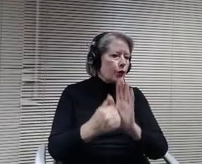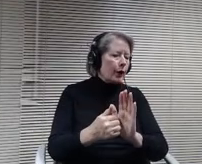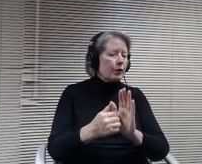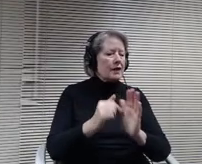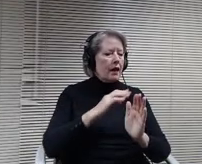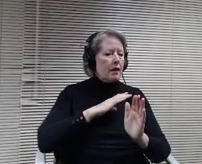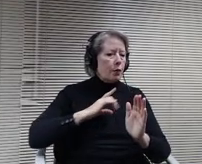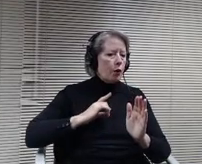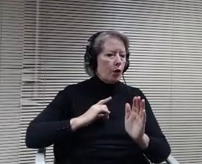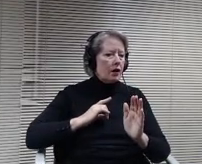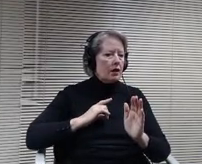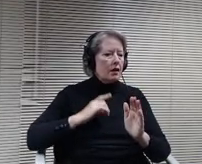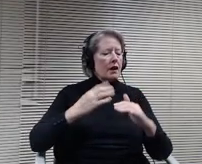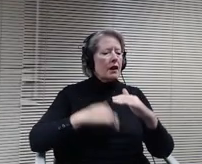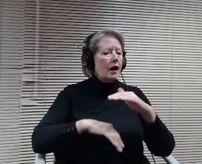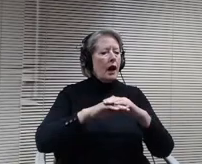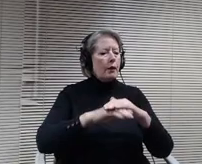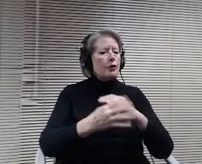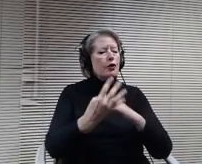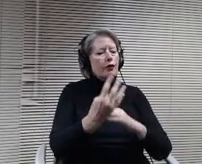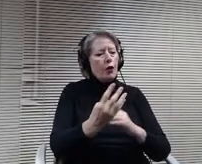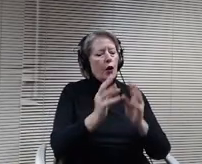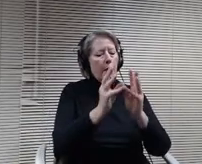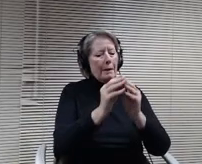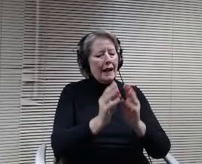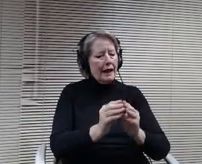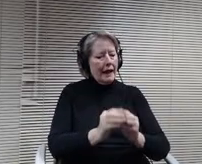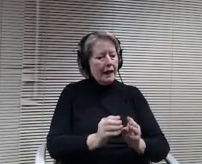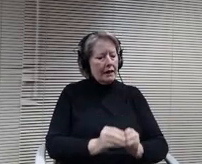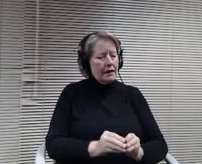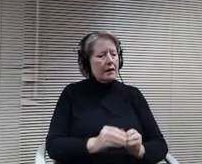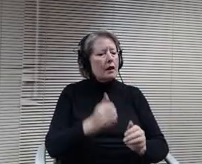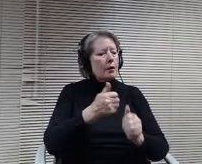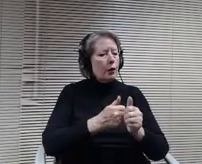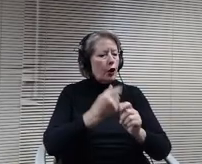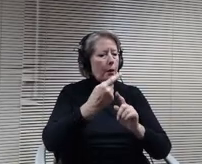in the limited $200, if they are attending meetings on behalf of